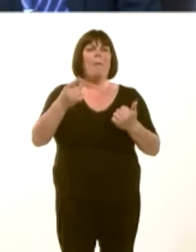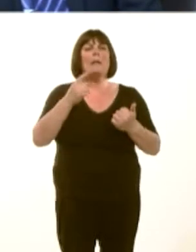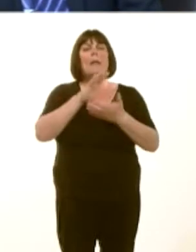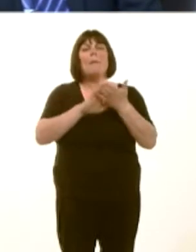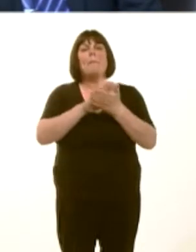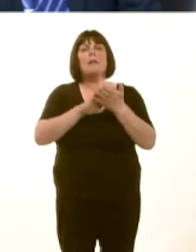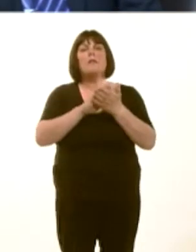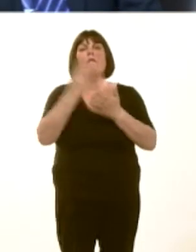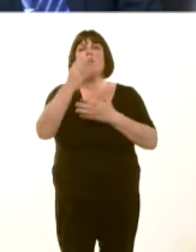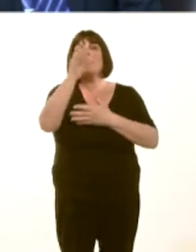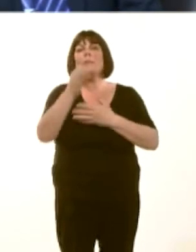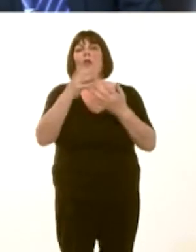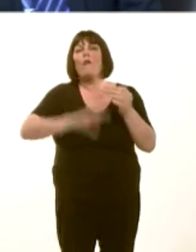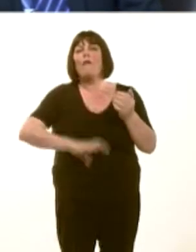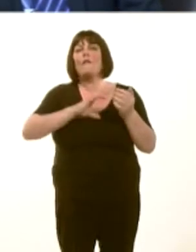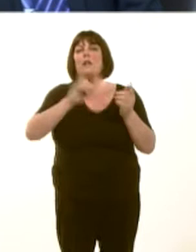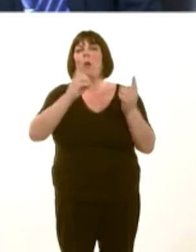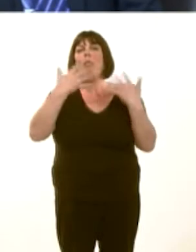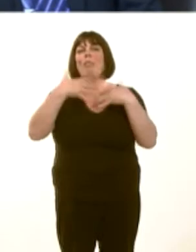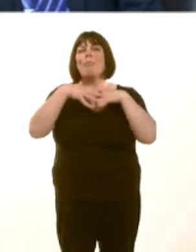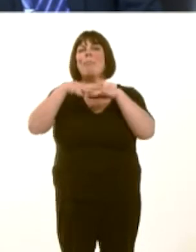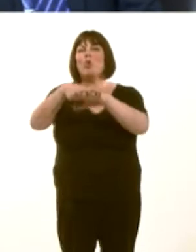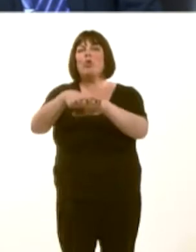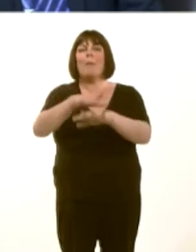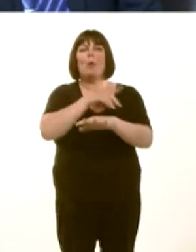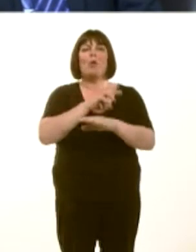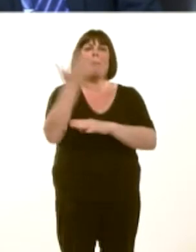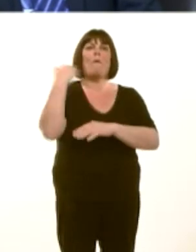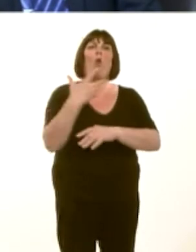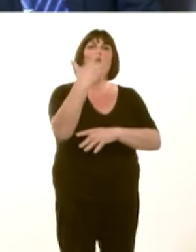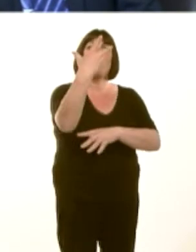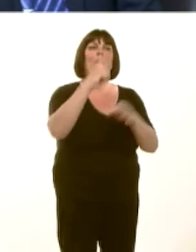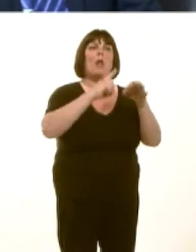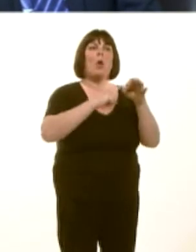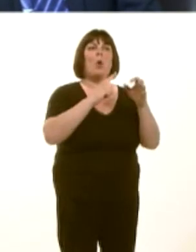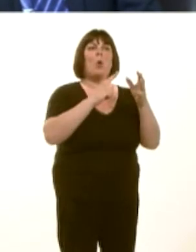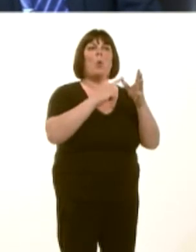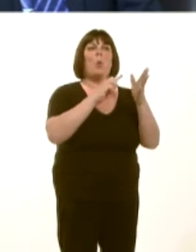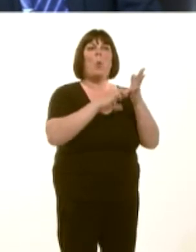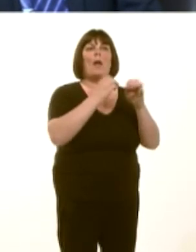It was always going to be difficult to bring three quangos together and I do pay tribute to those involved in doing that.